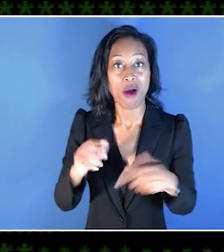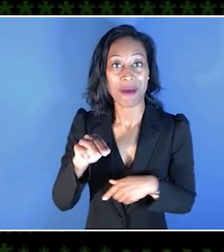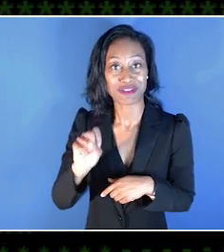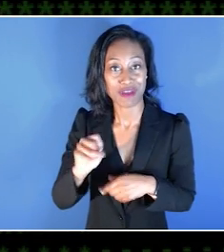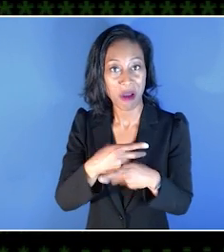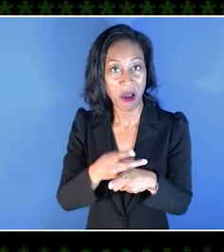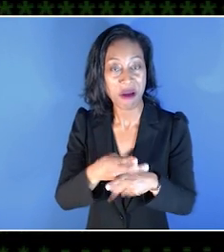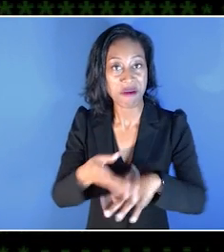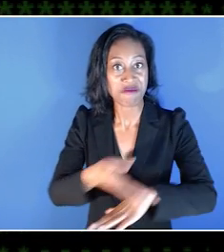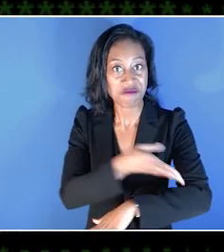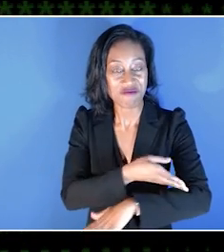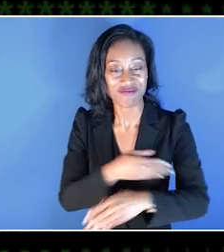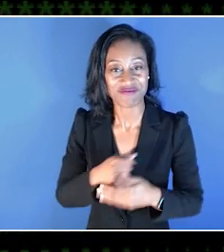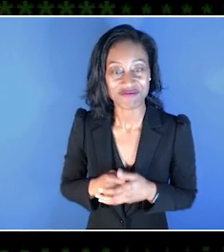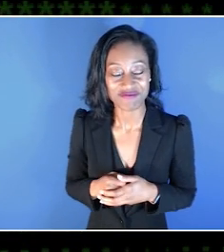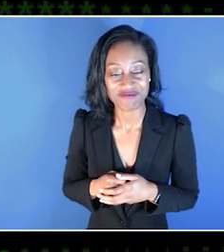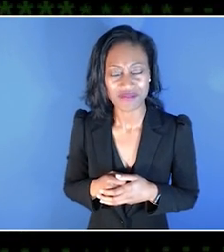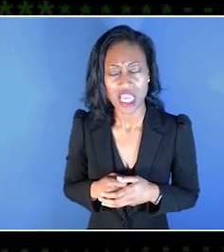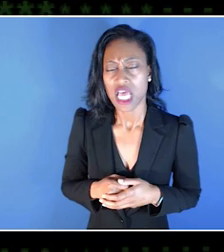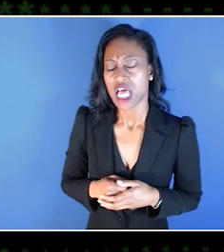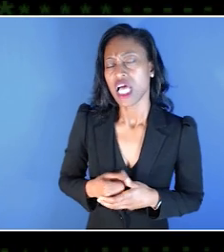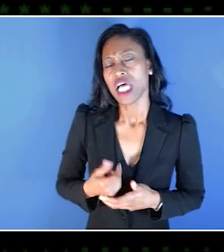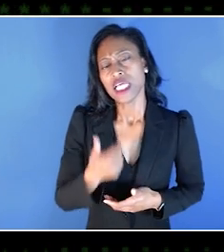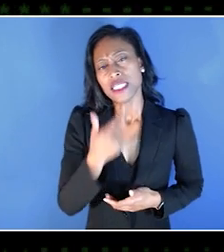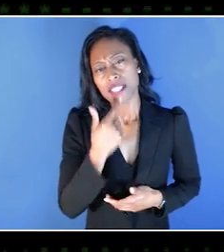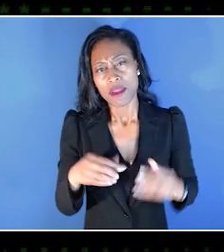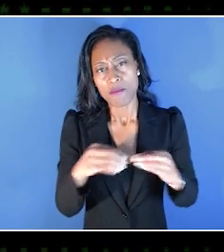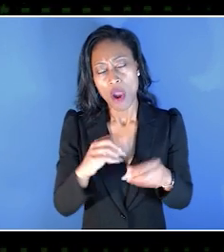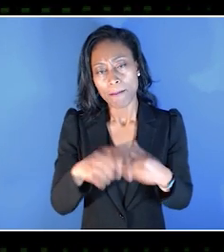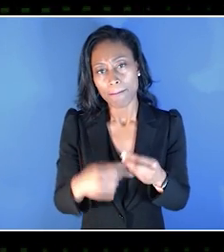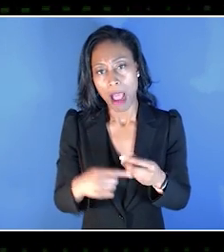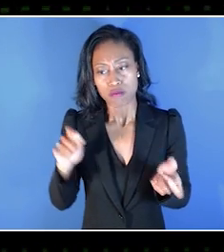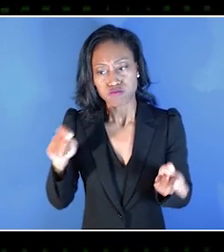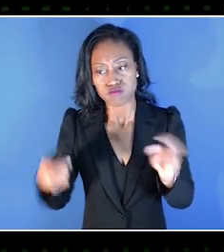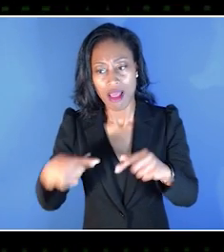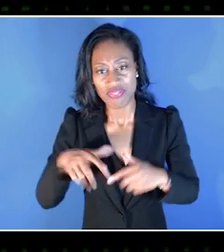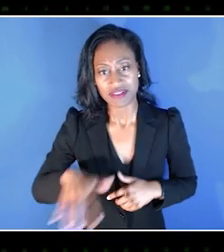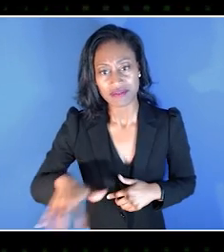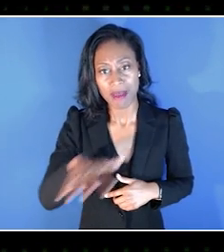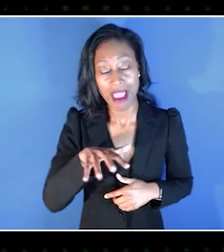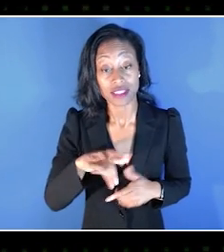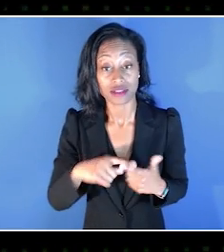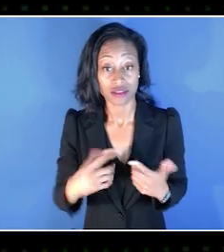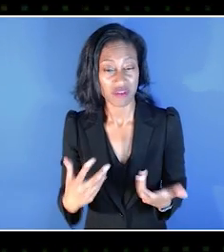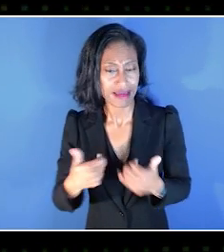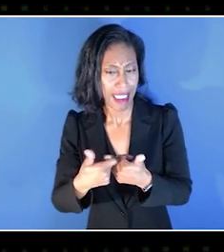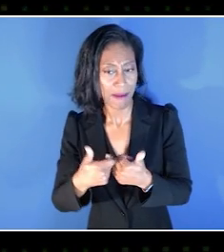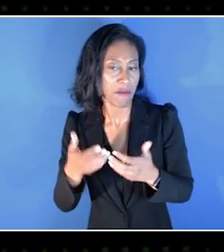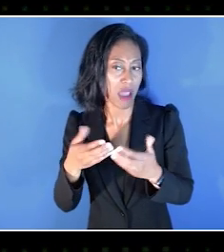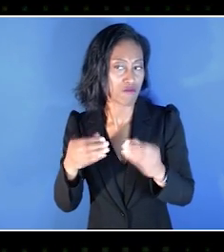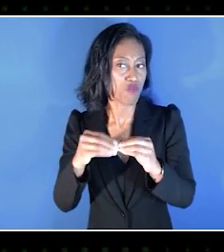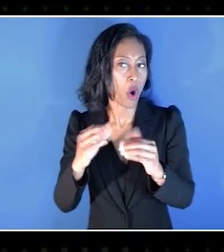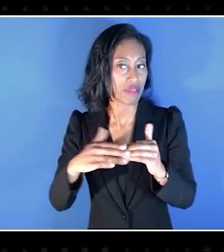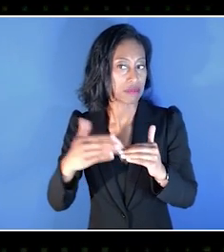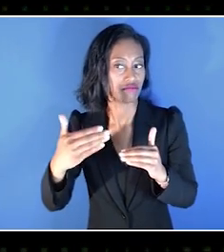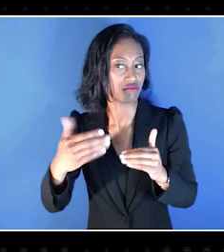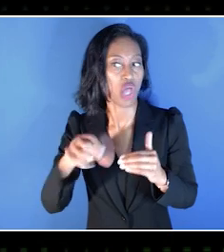So why don't you tell us a little bit about the evolution of the space, not just within gaming, but just beyond that? The Inclusive Tech Lab started five years ago.